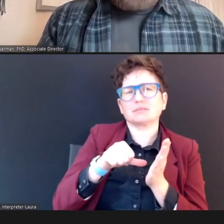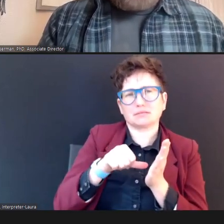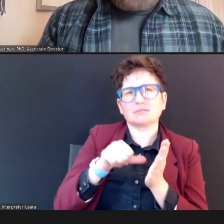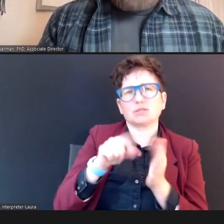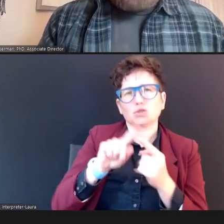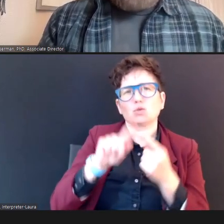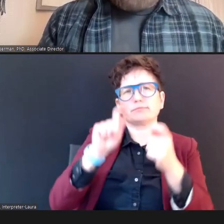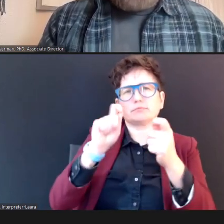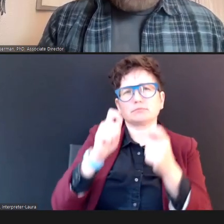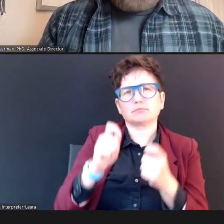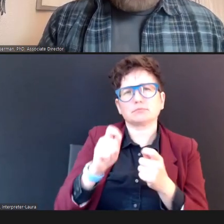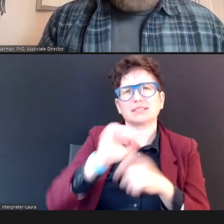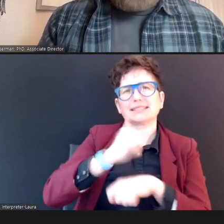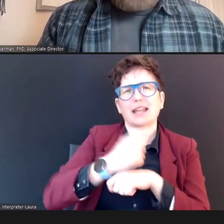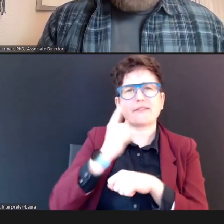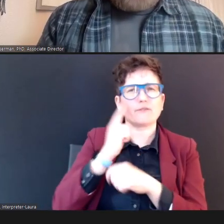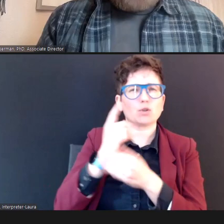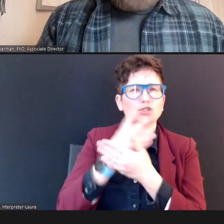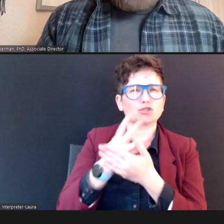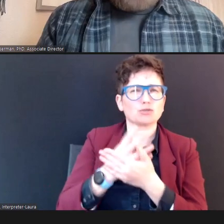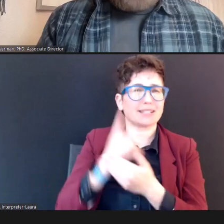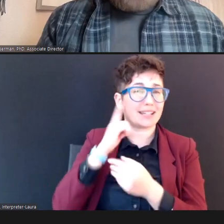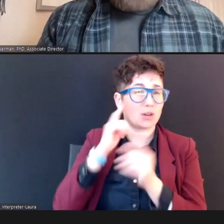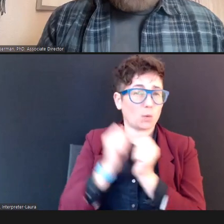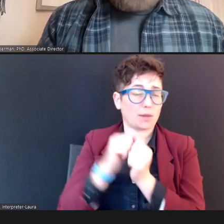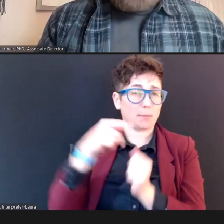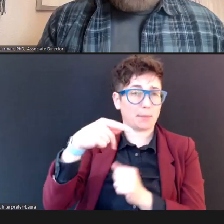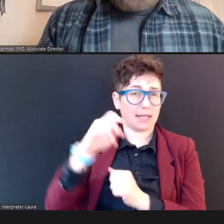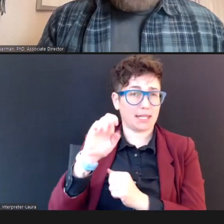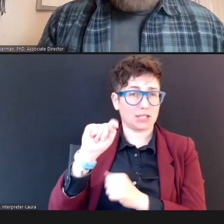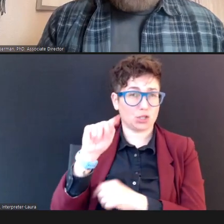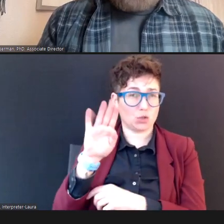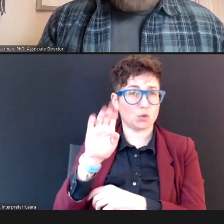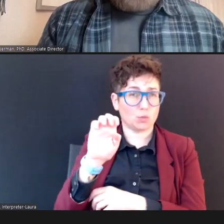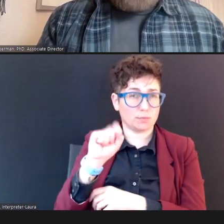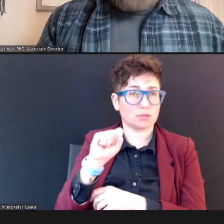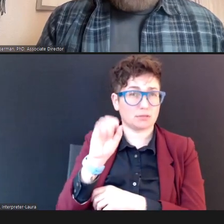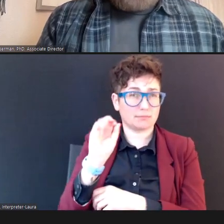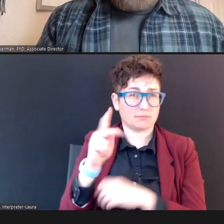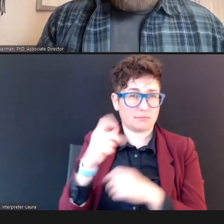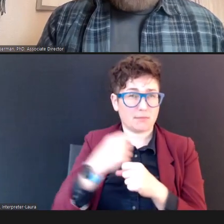screening, an ear that has PE tubes so just be sure to check that out for your particular piece of equipment.